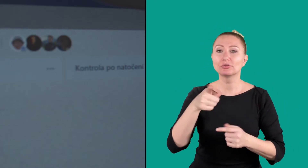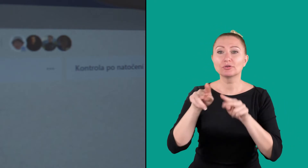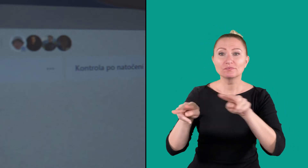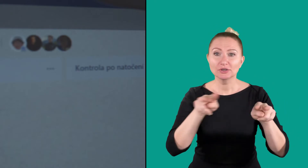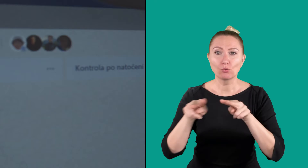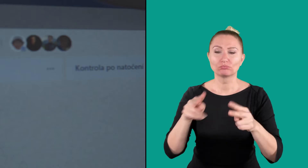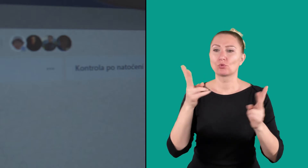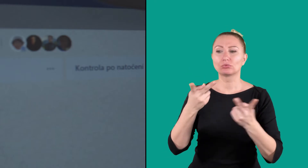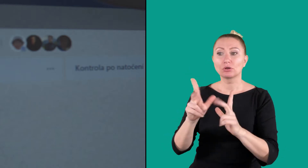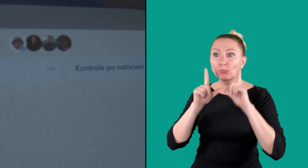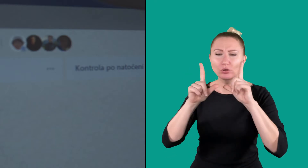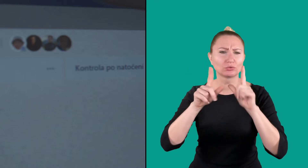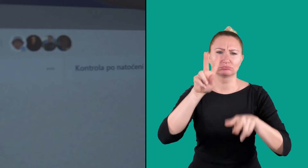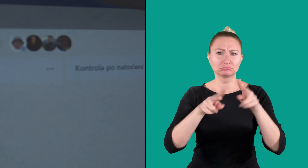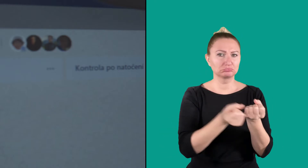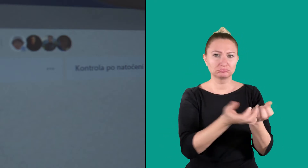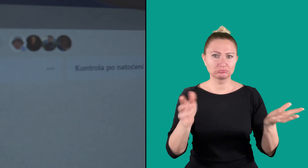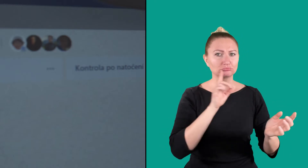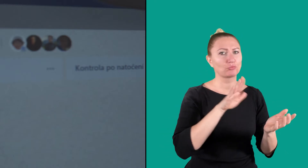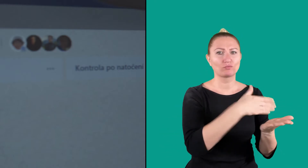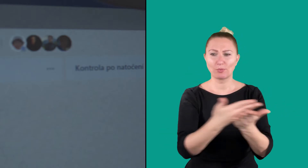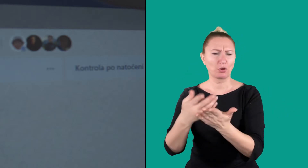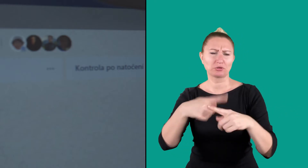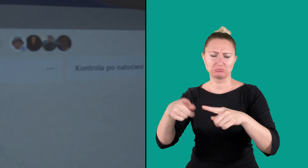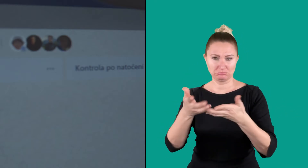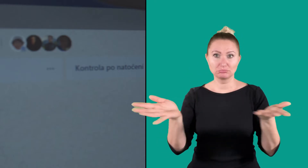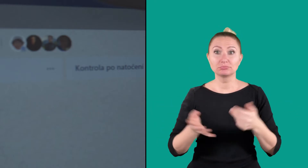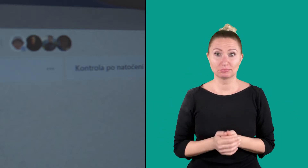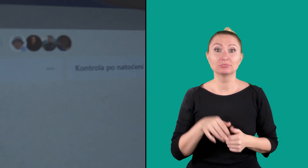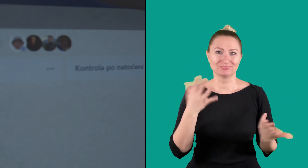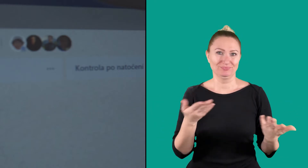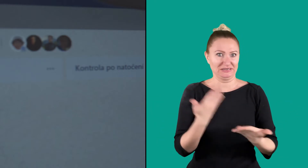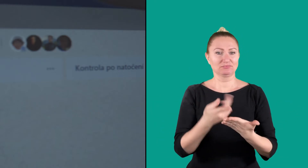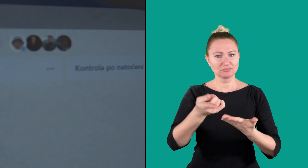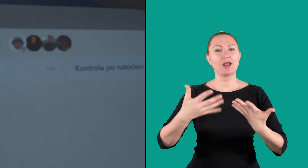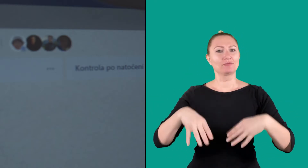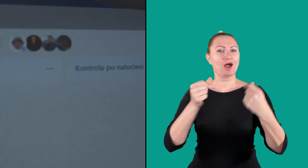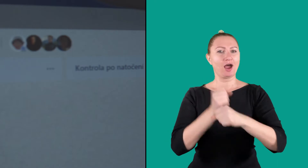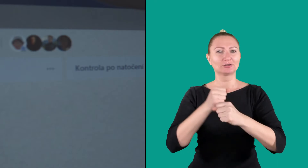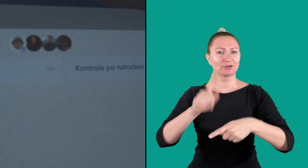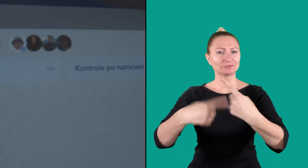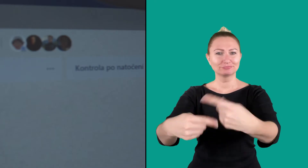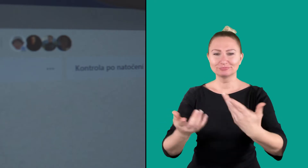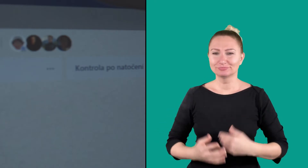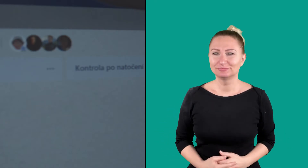making videos, moderating, and so on. Then they start working.